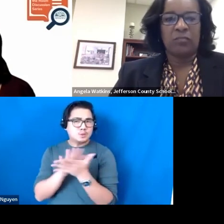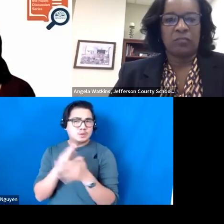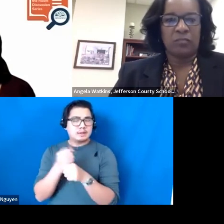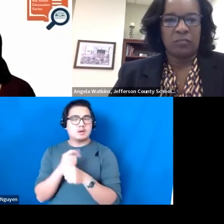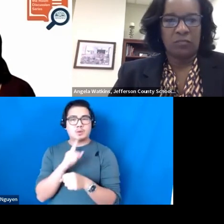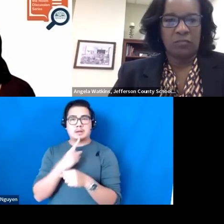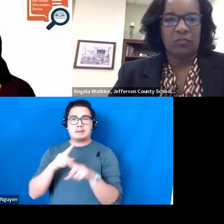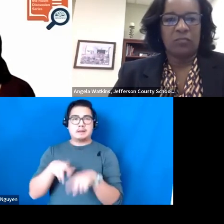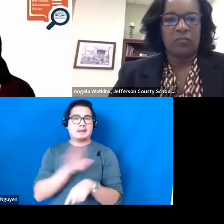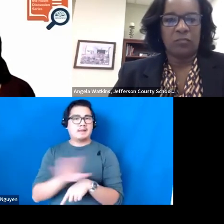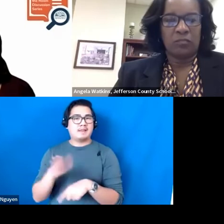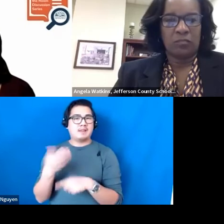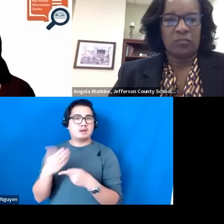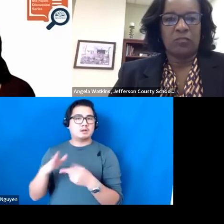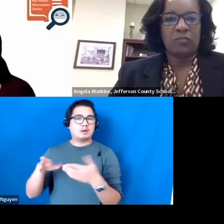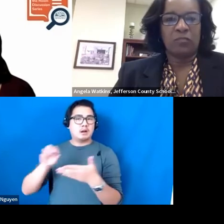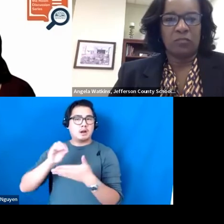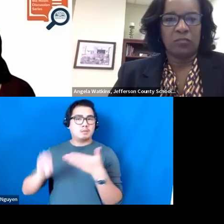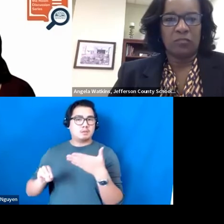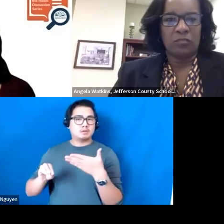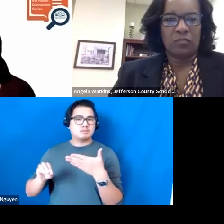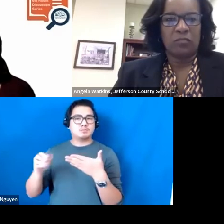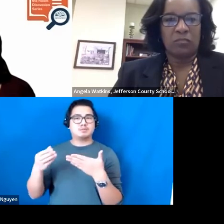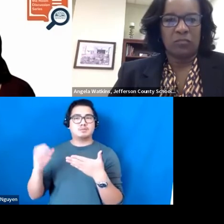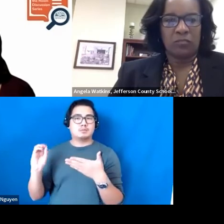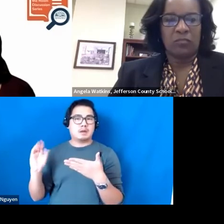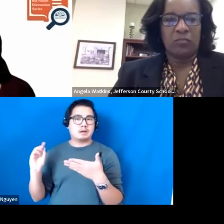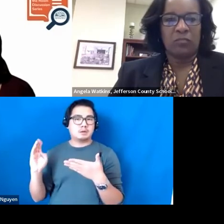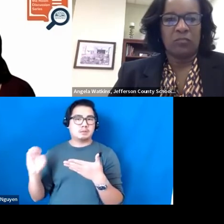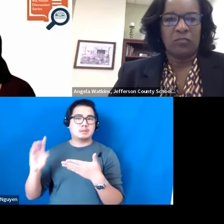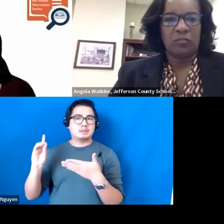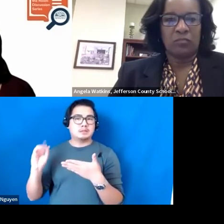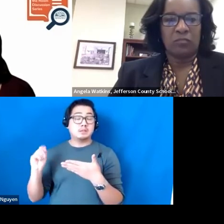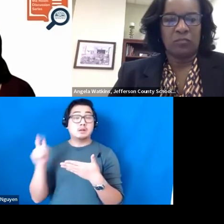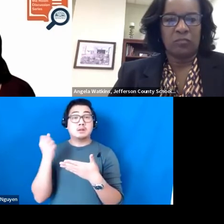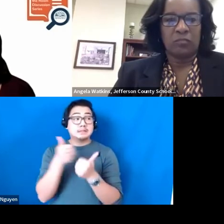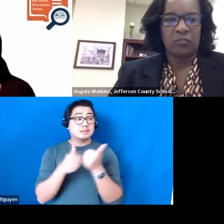We have full support schools where they have a Regional Specialist primarily in one school